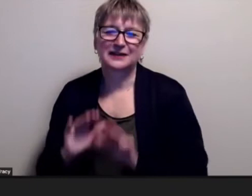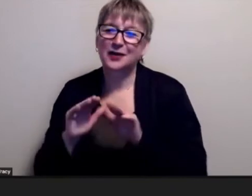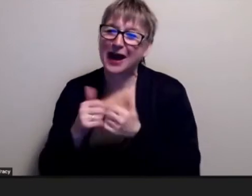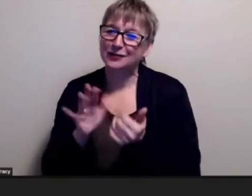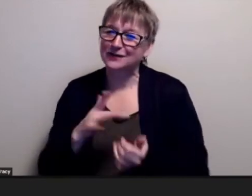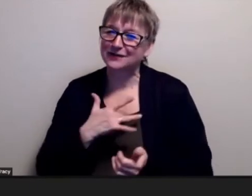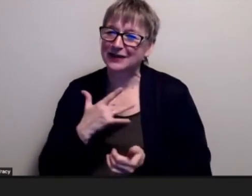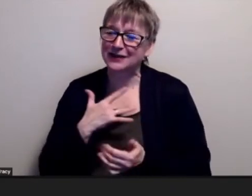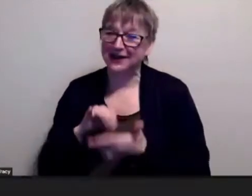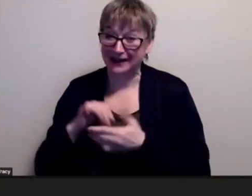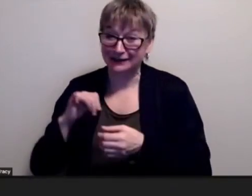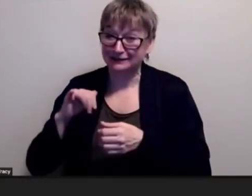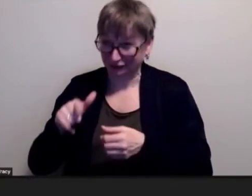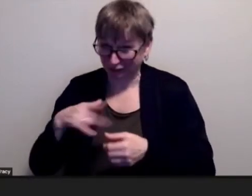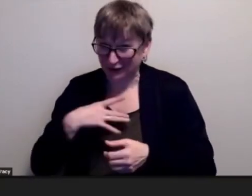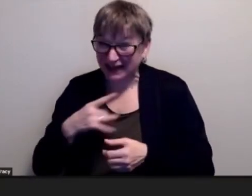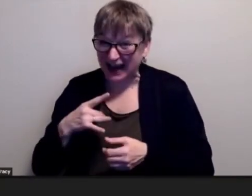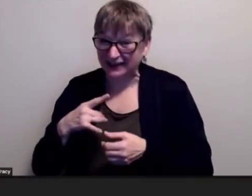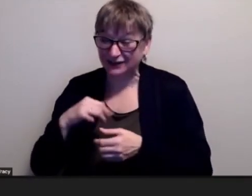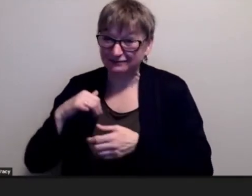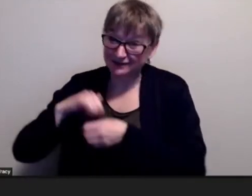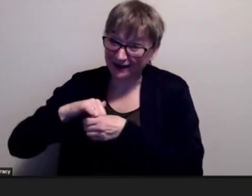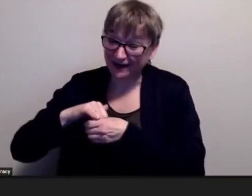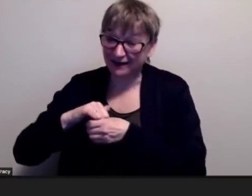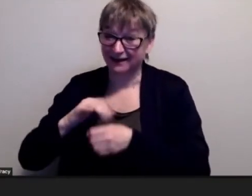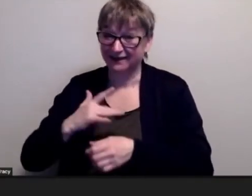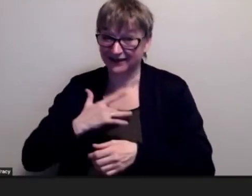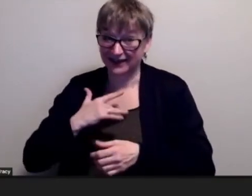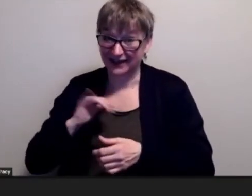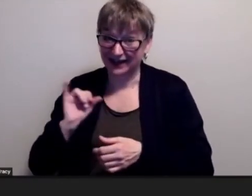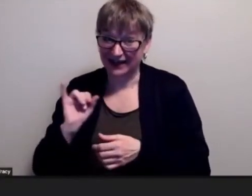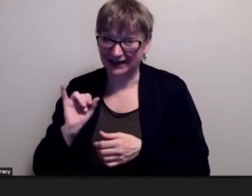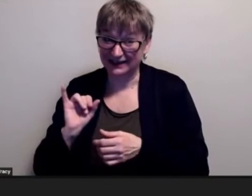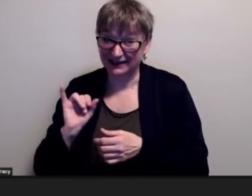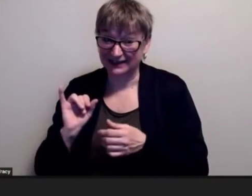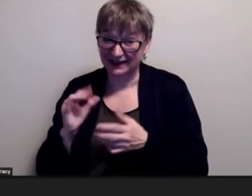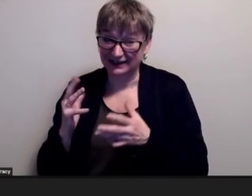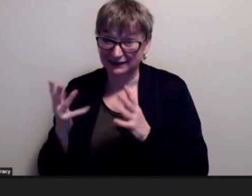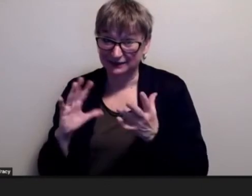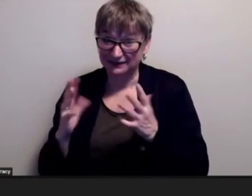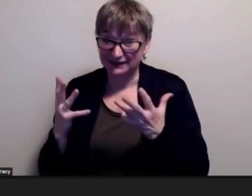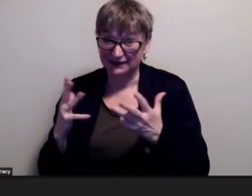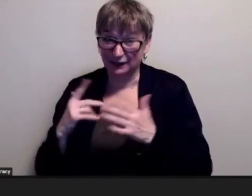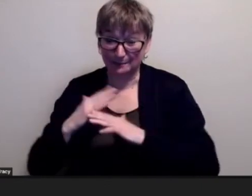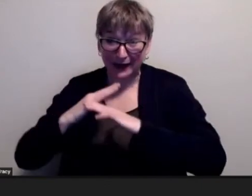did you like that did you feel like you were kind of you know barricaded in in your